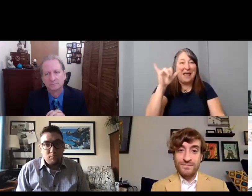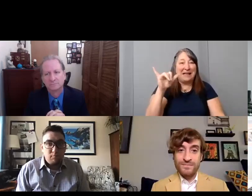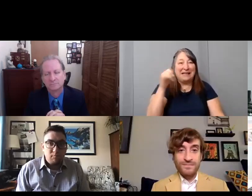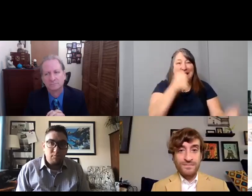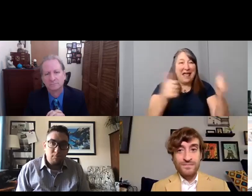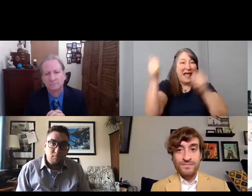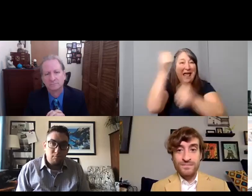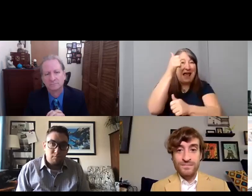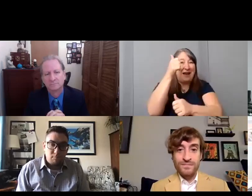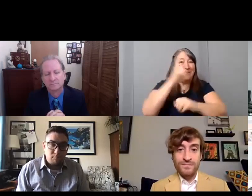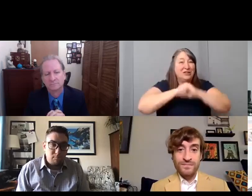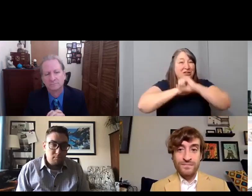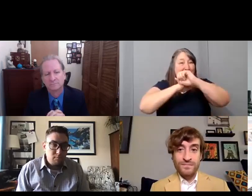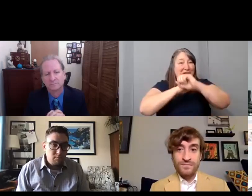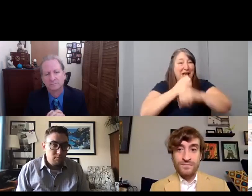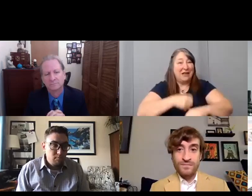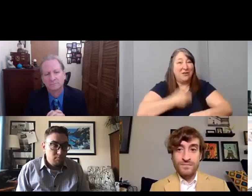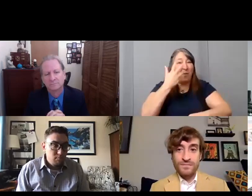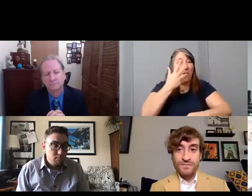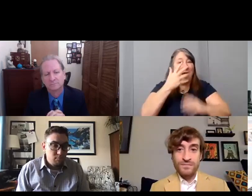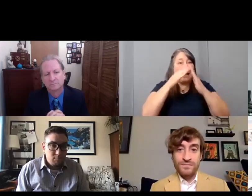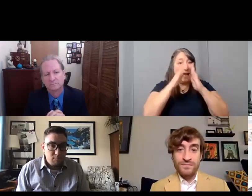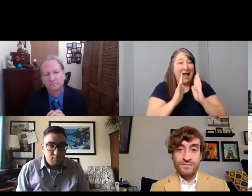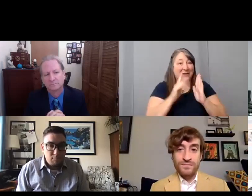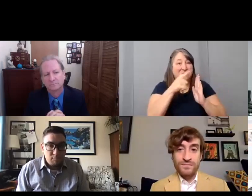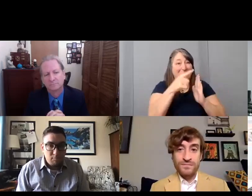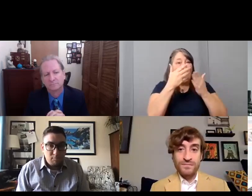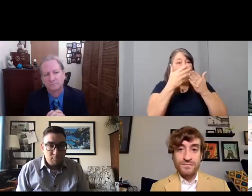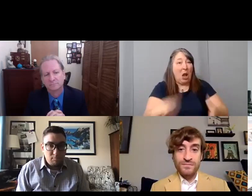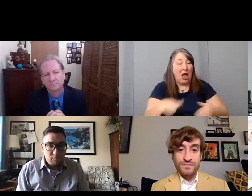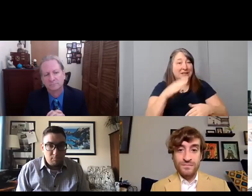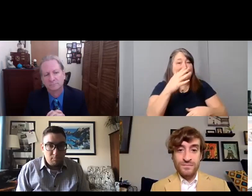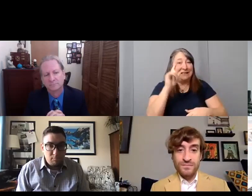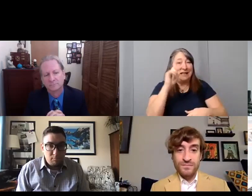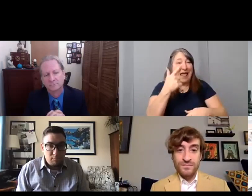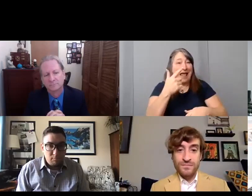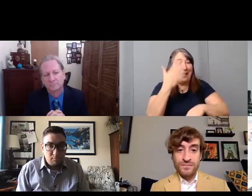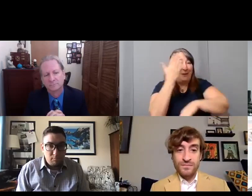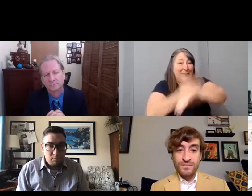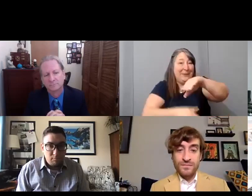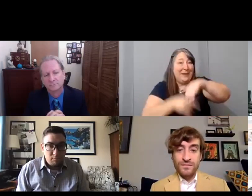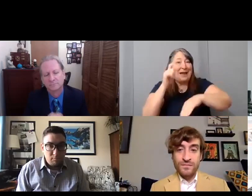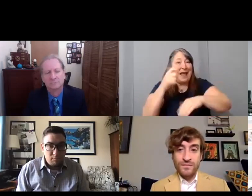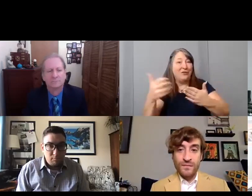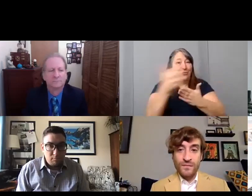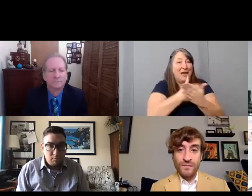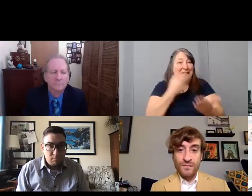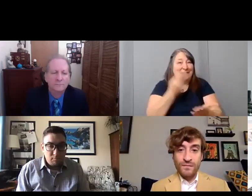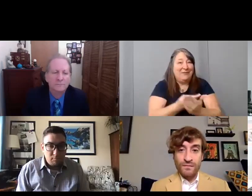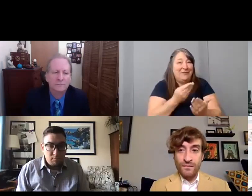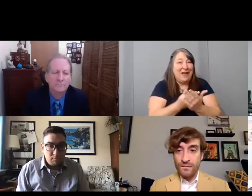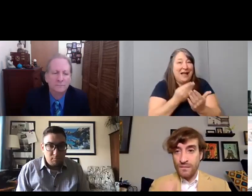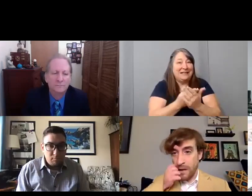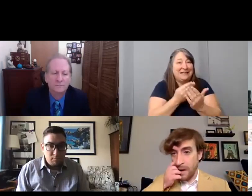and had to raise funds for medical treatment,